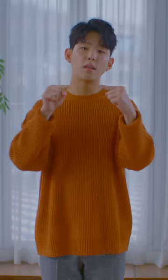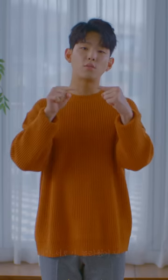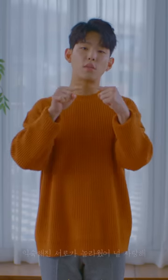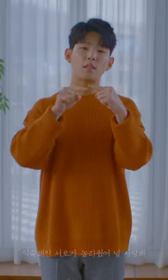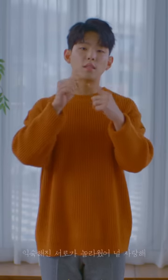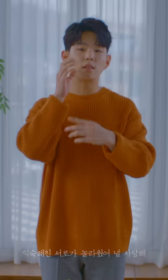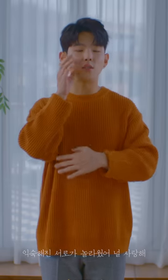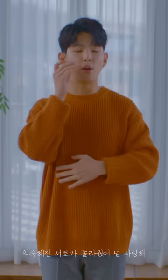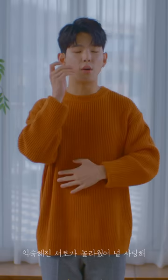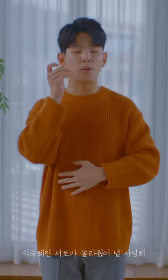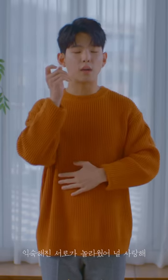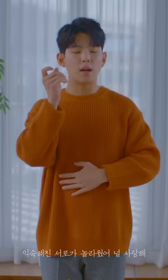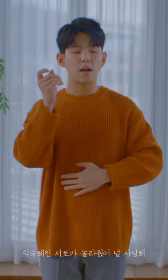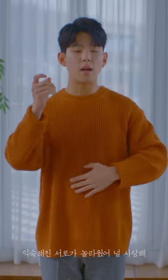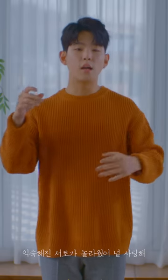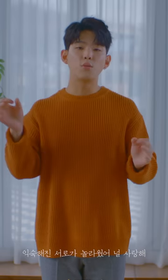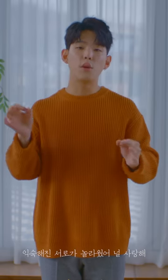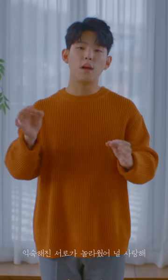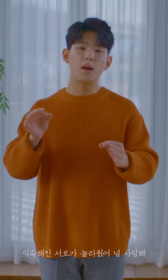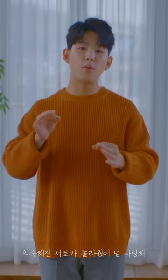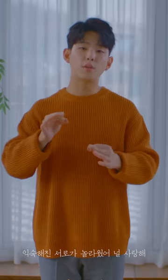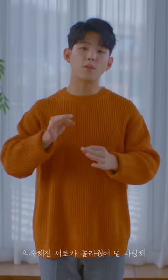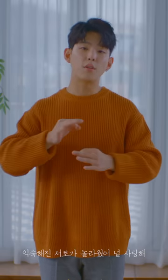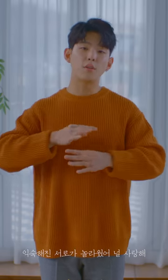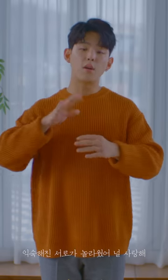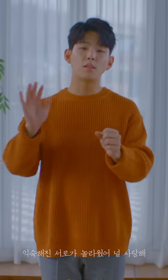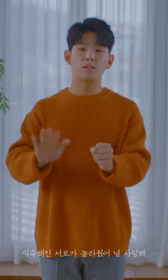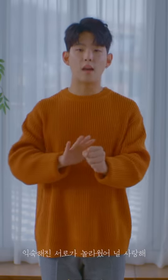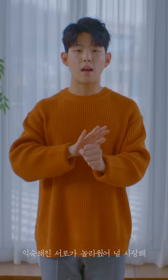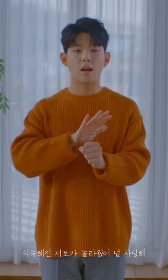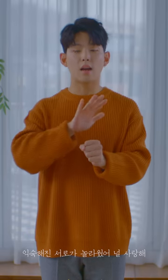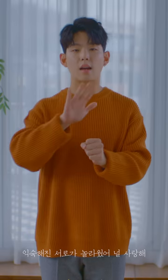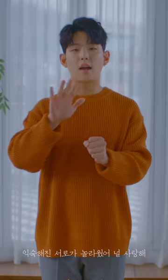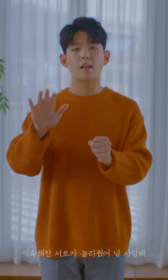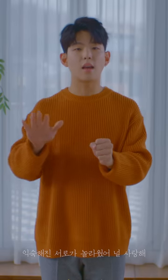It surprised me how we were so used to each other I love you